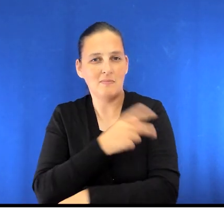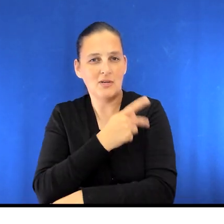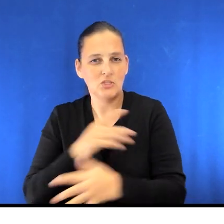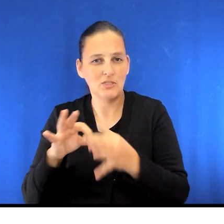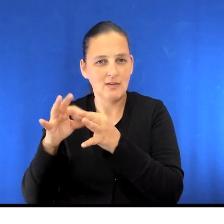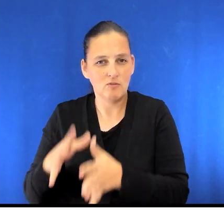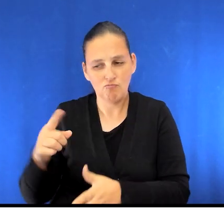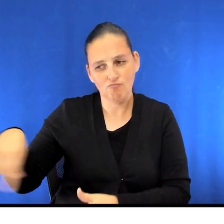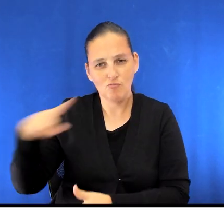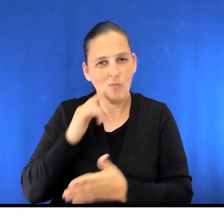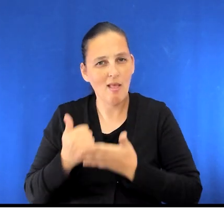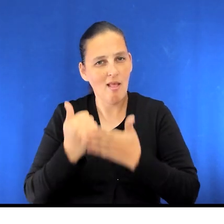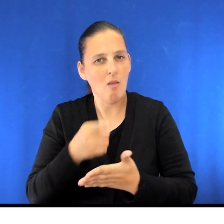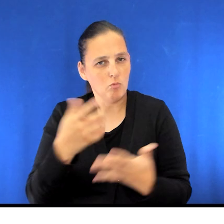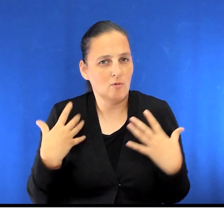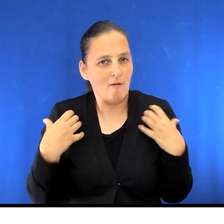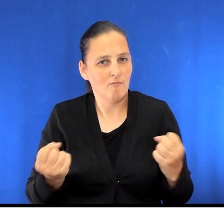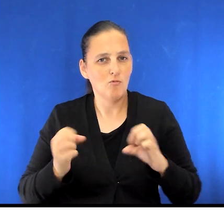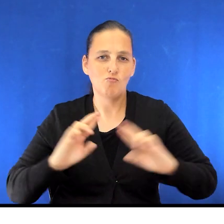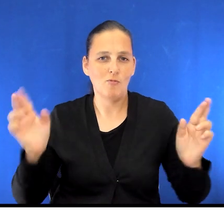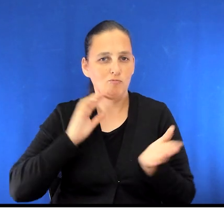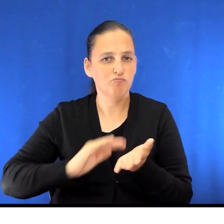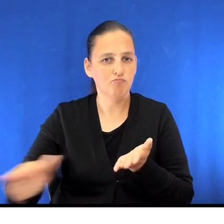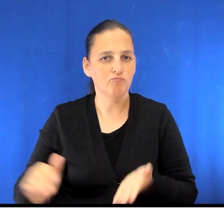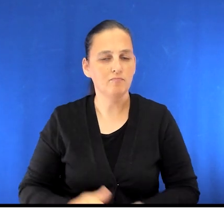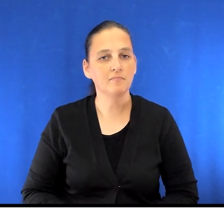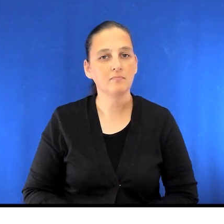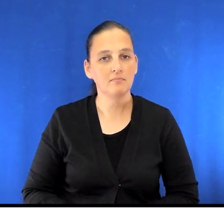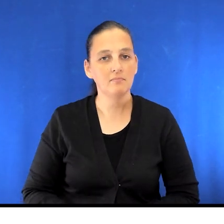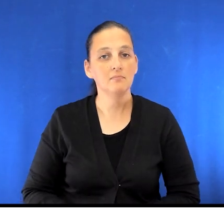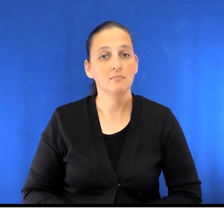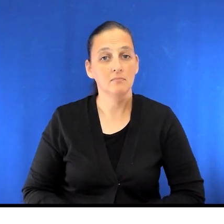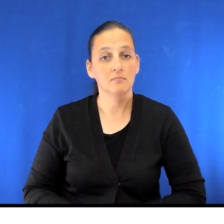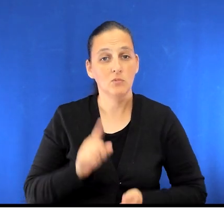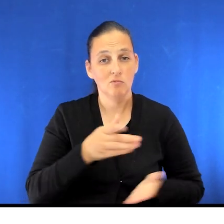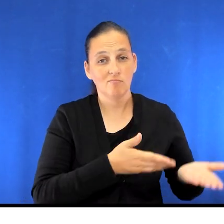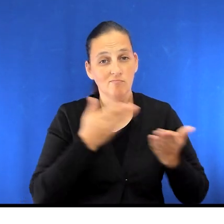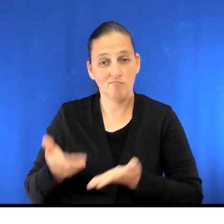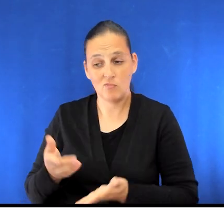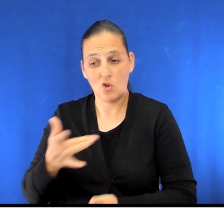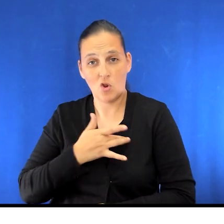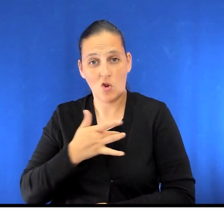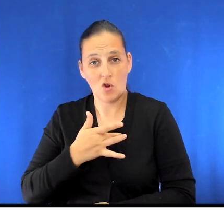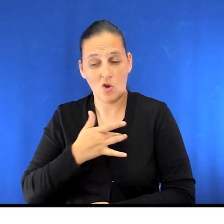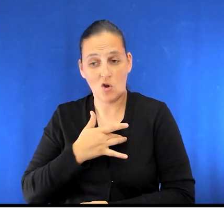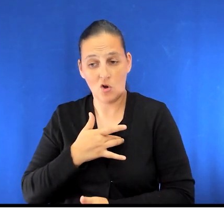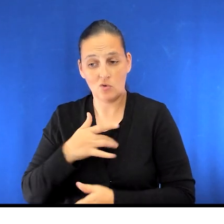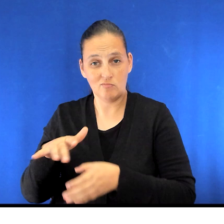Available to help you recover and get ready for discharge. When you first come to the cardiac unit from Cardiac Surgery ICU